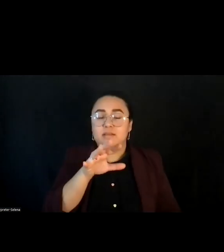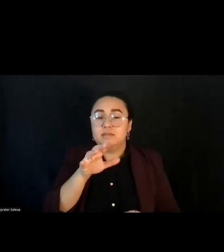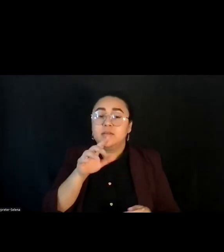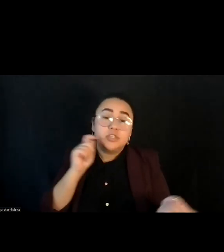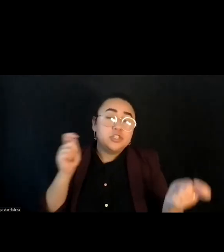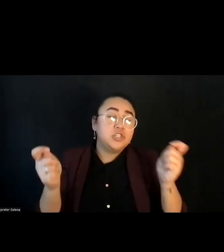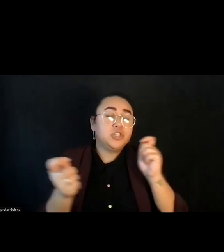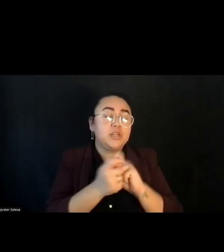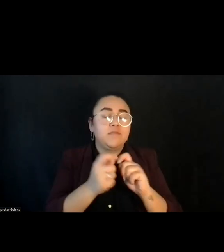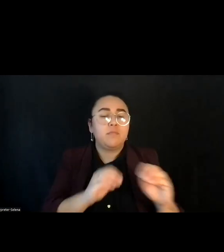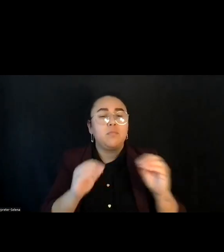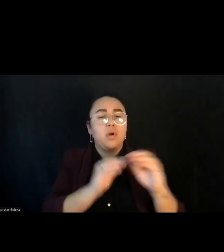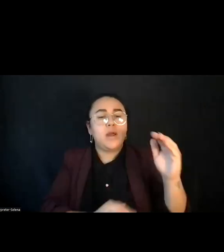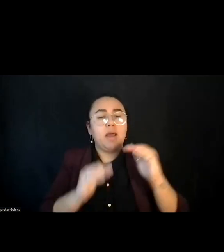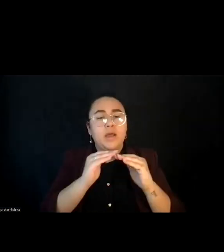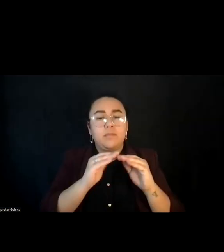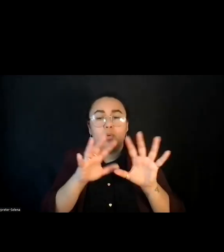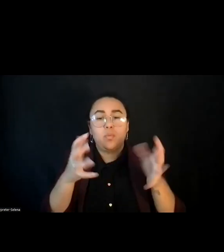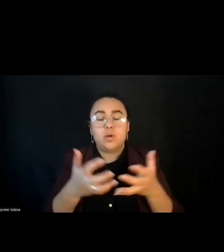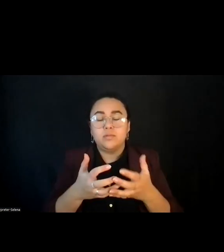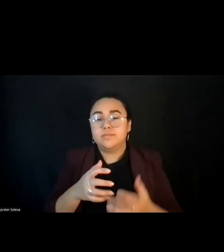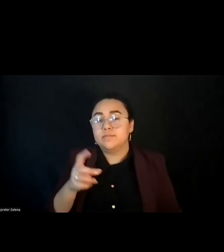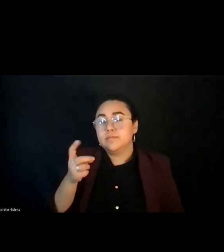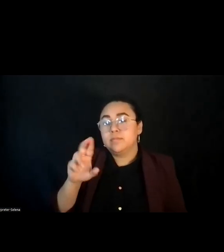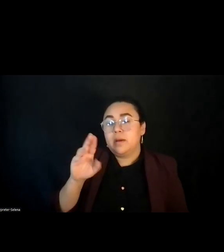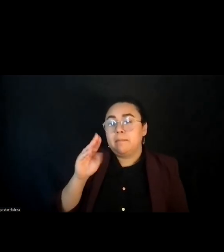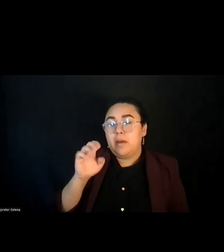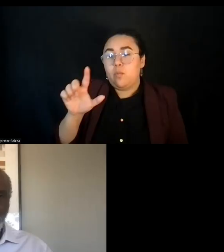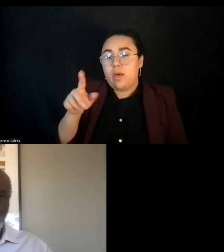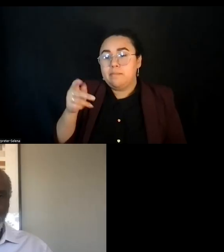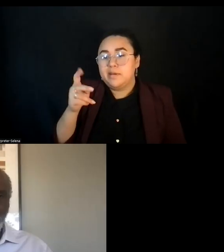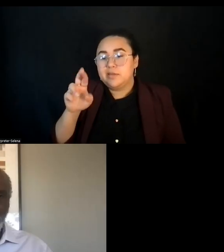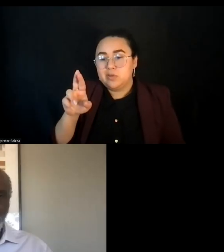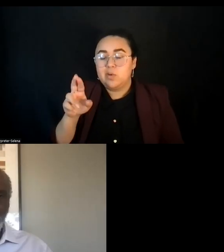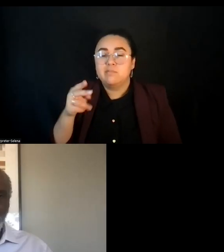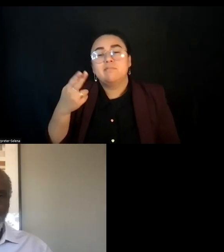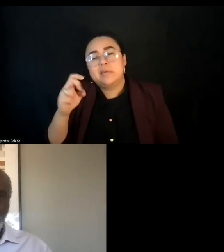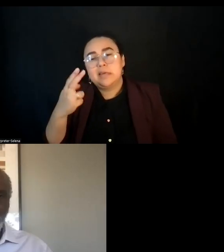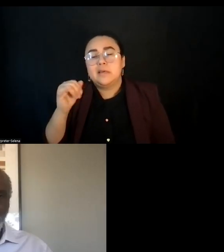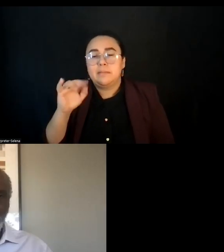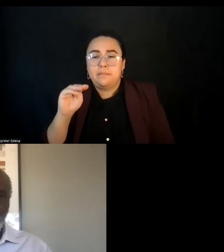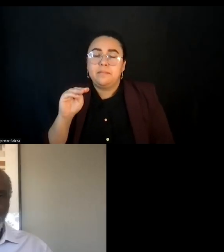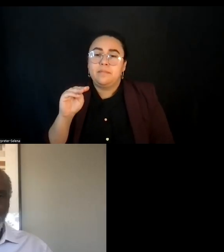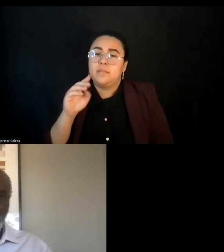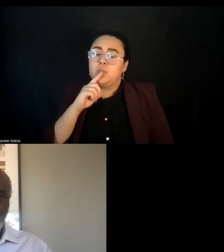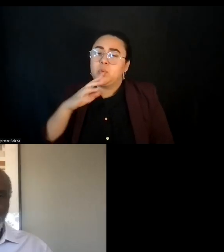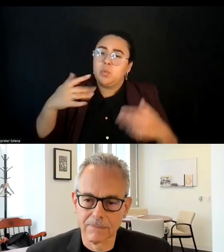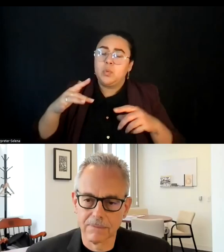Dr. Manuel Pastor goes by he who is a distinguished professor of sociology and American studies